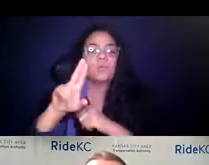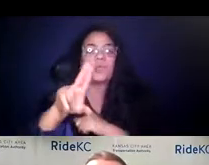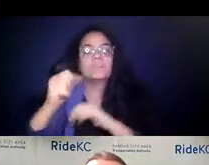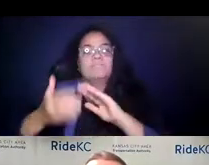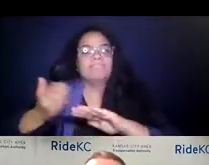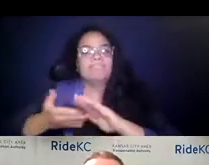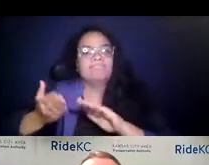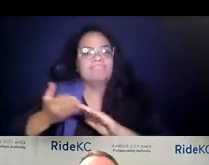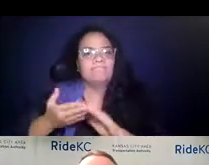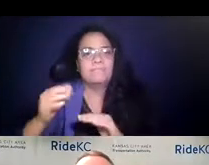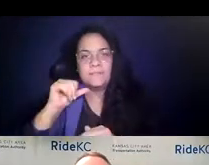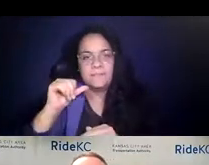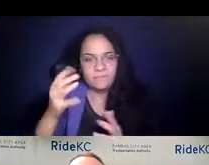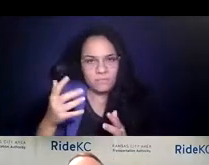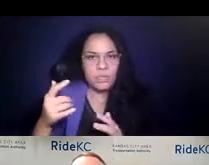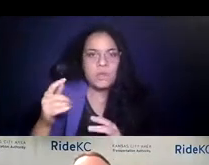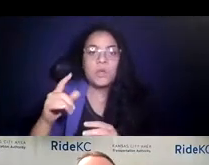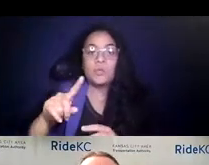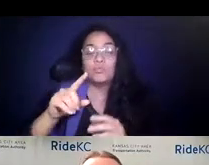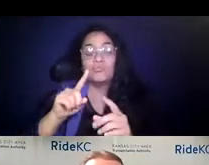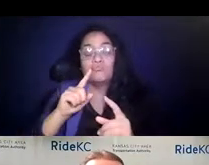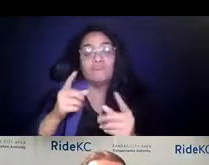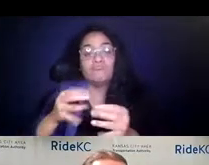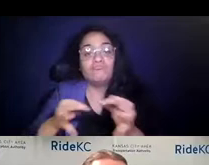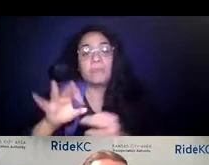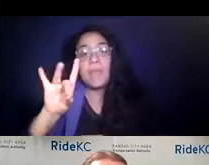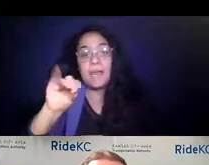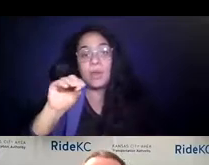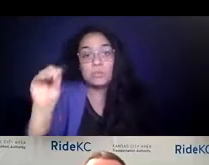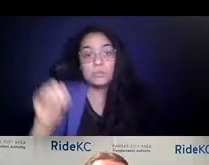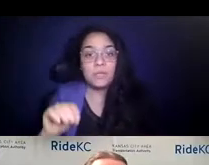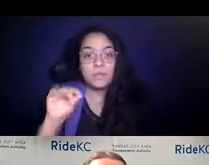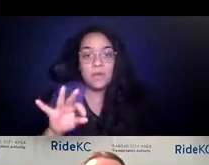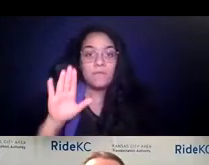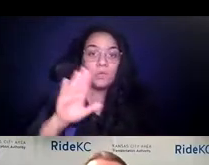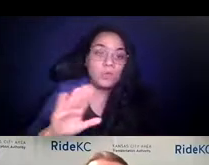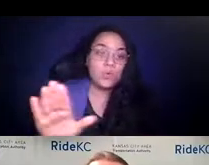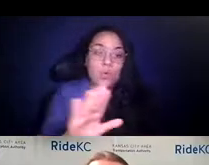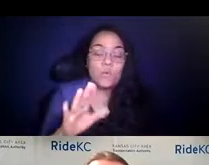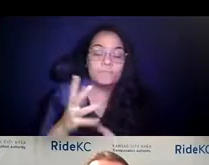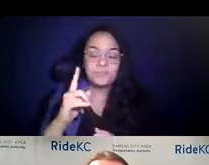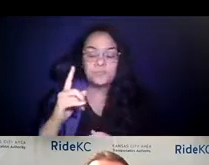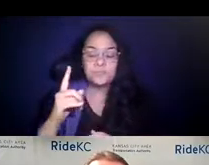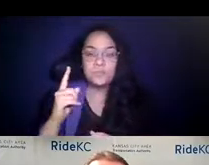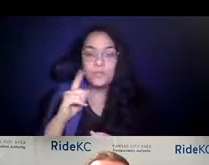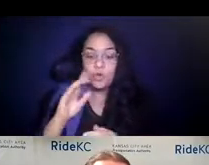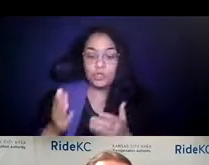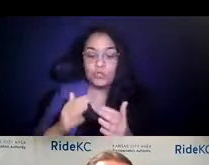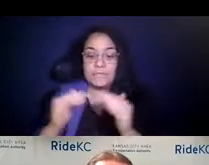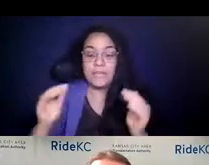14:59:58 And when you talk about 80% of your, at least in our service level, 80% of our